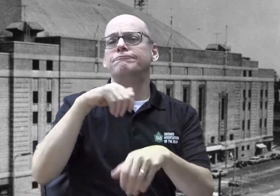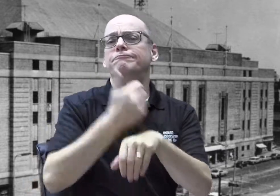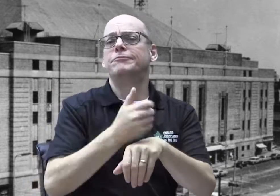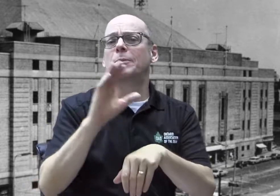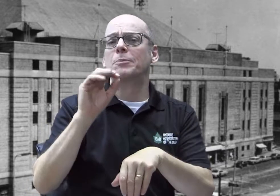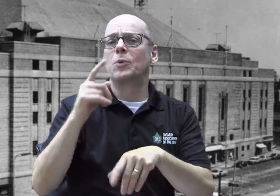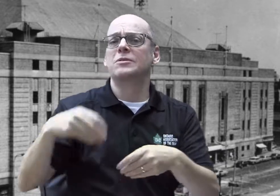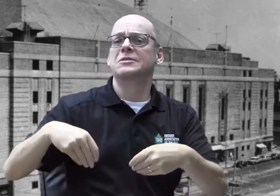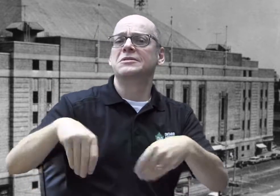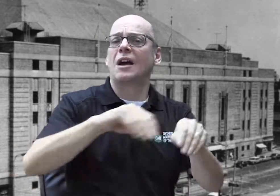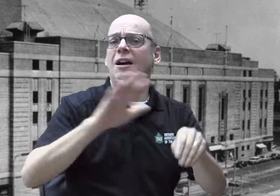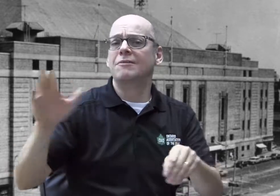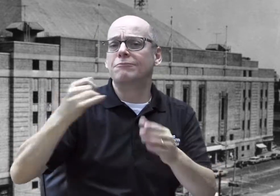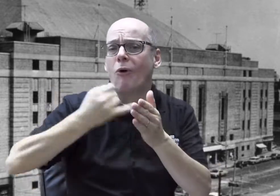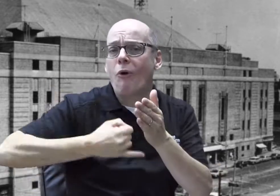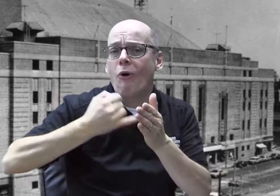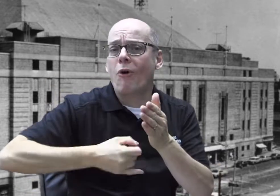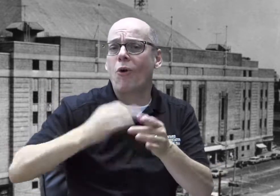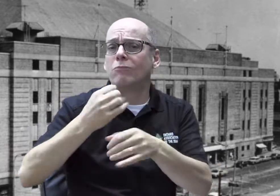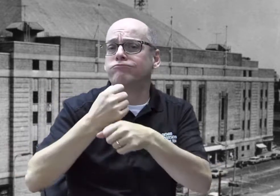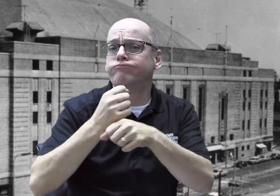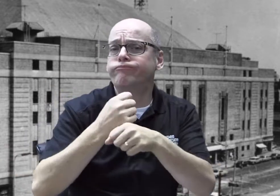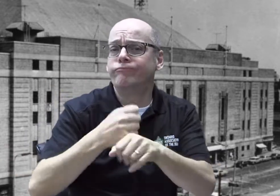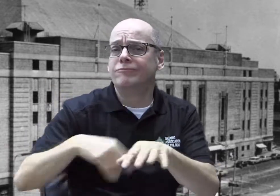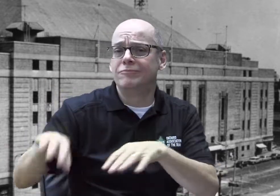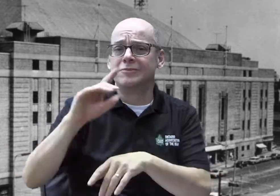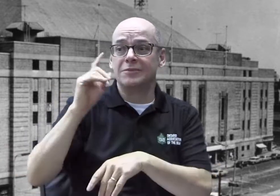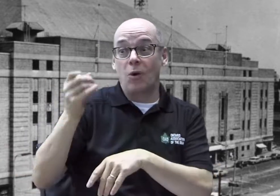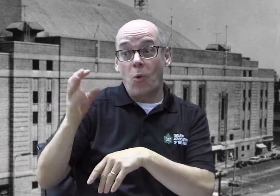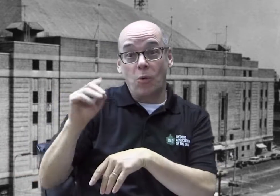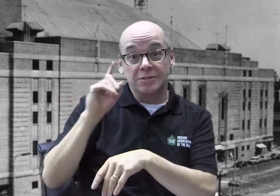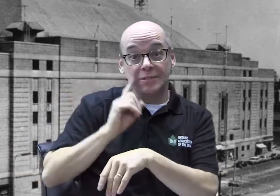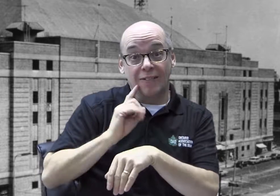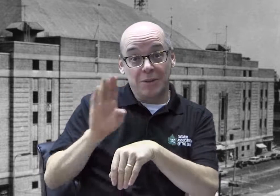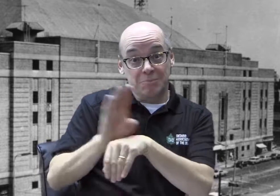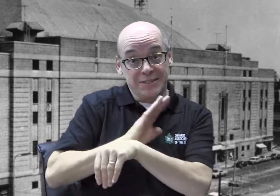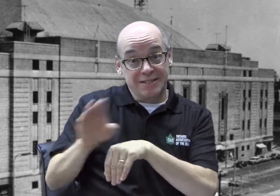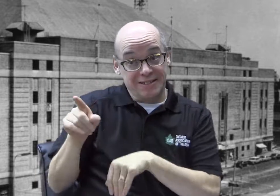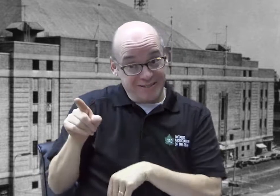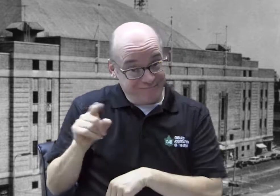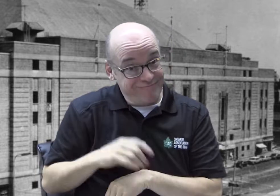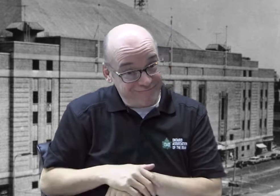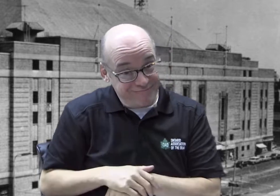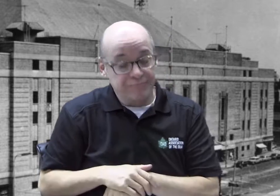have a booth to sell your artworks, crafts, business, etc.